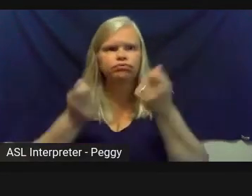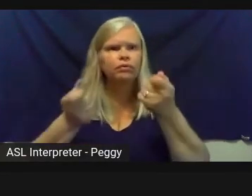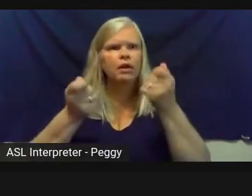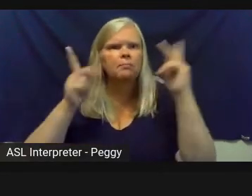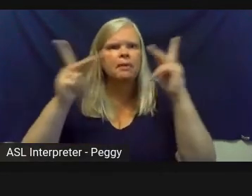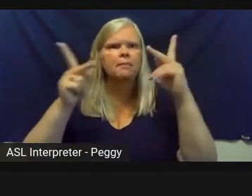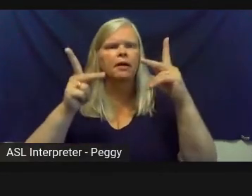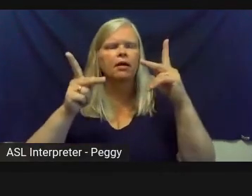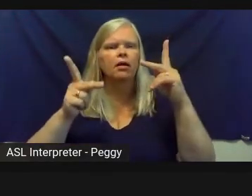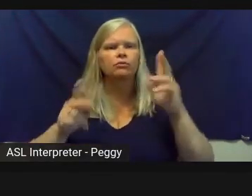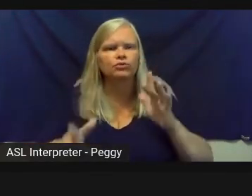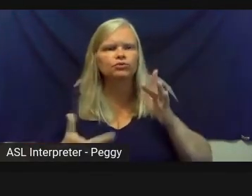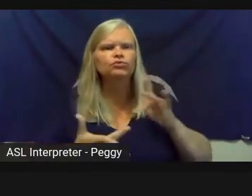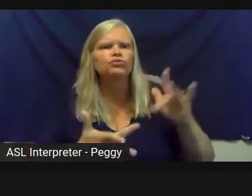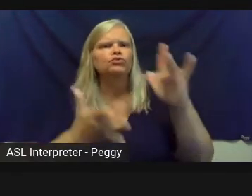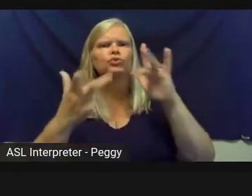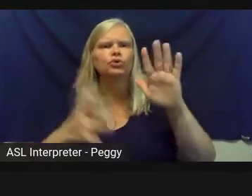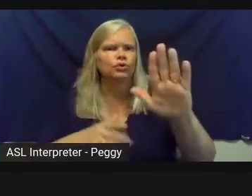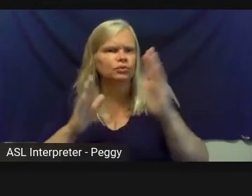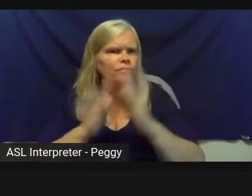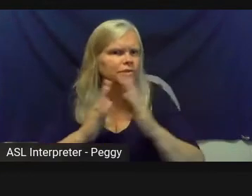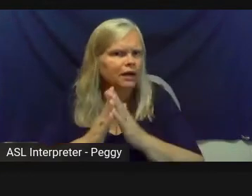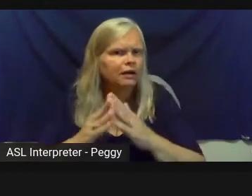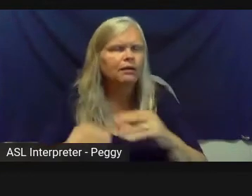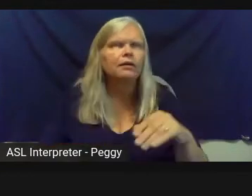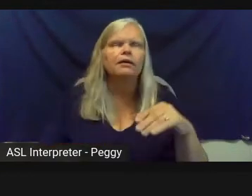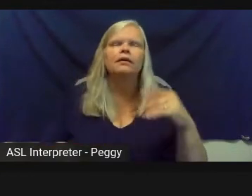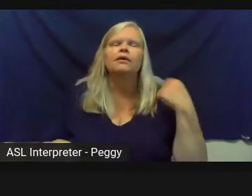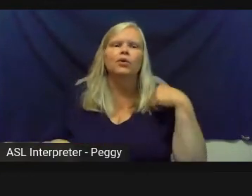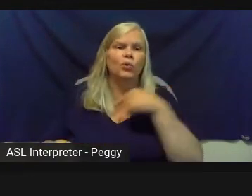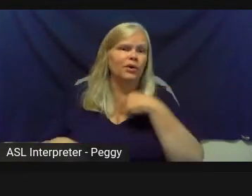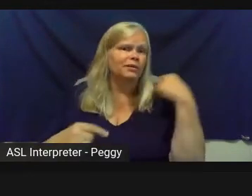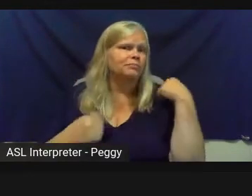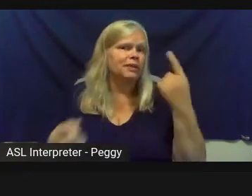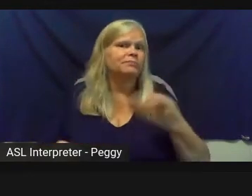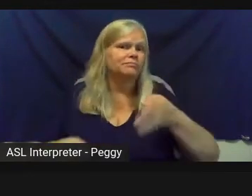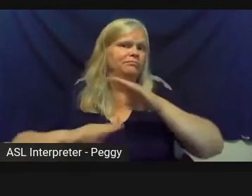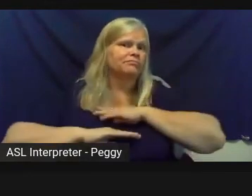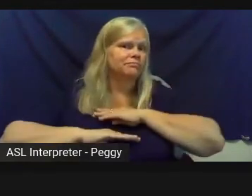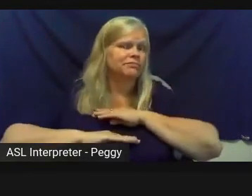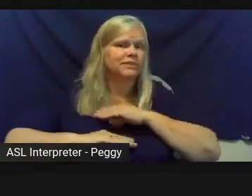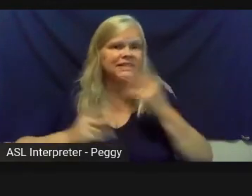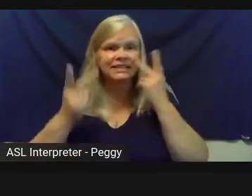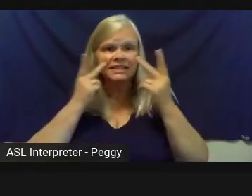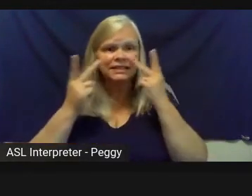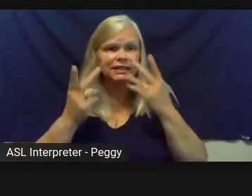employment opportunities for artists, and so we've been pleased to see some really good ideas coming in in our